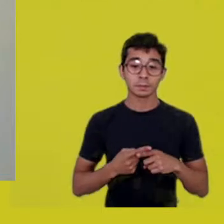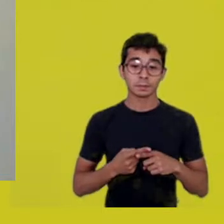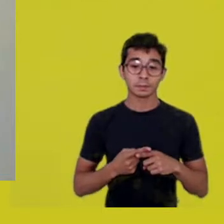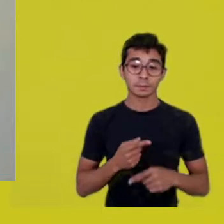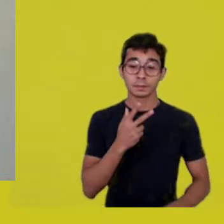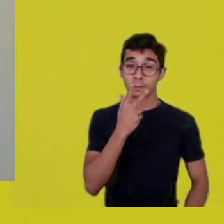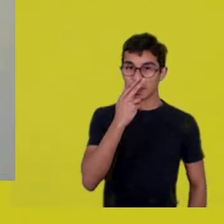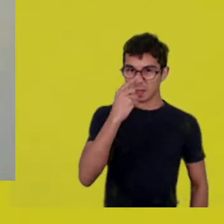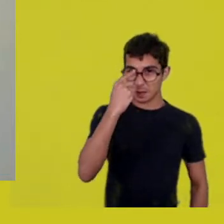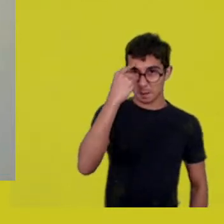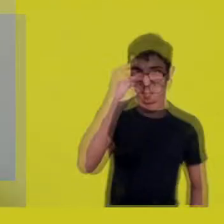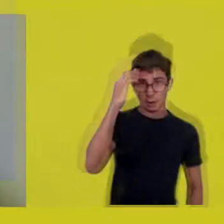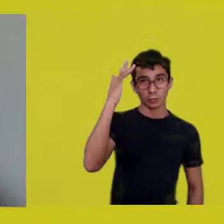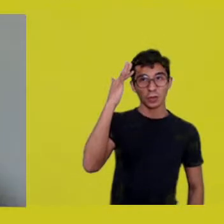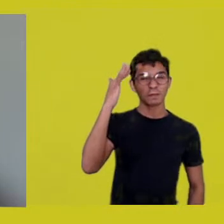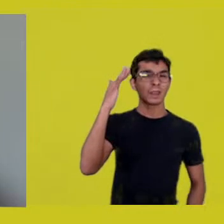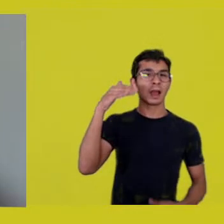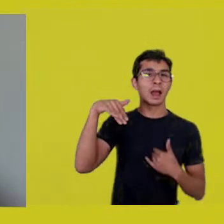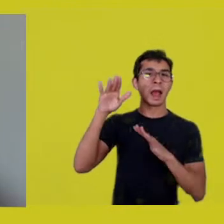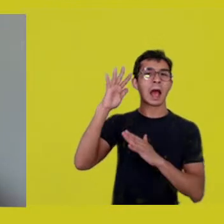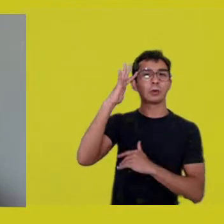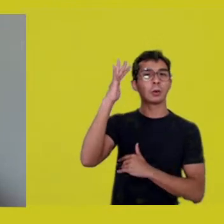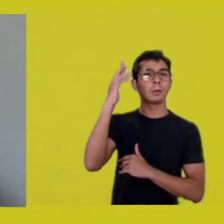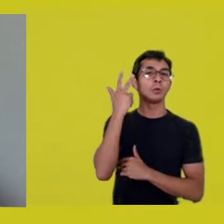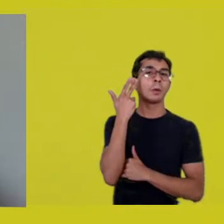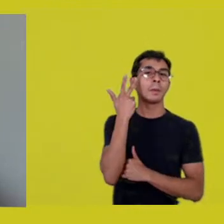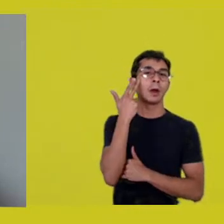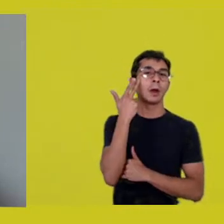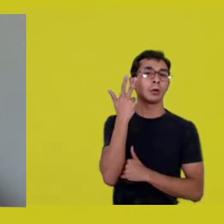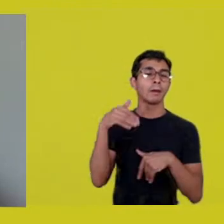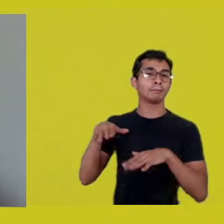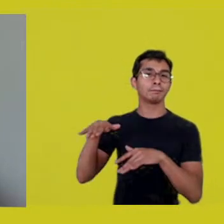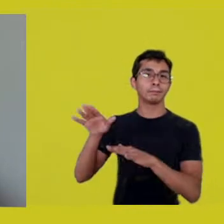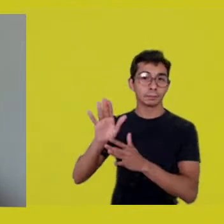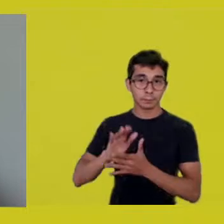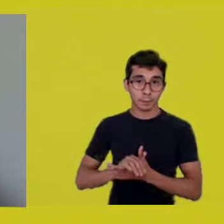The material world, the objective world,